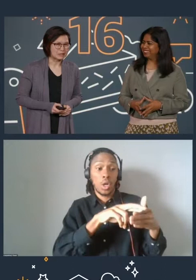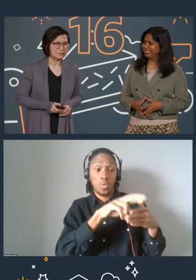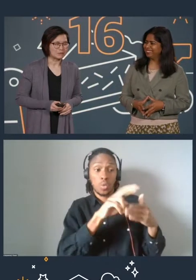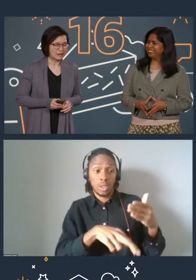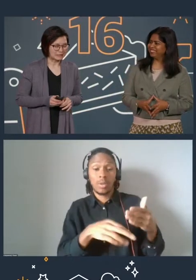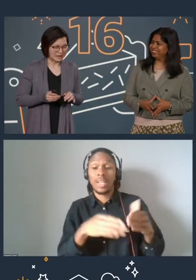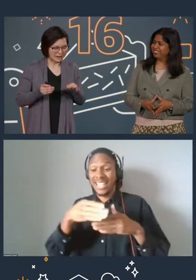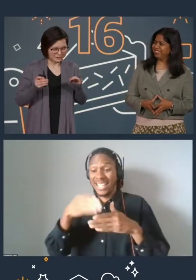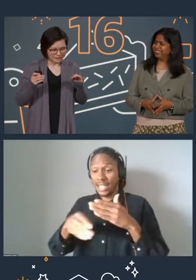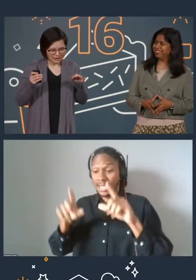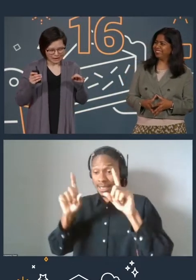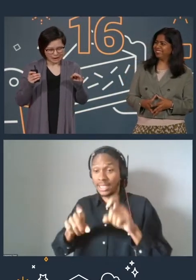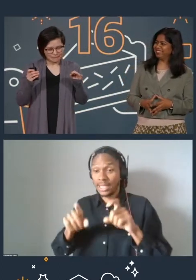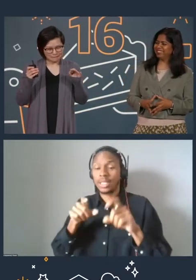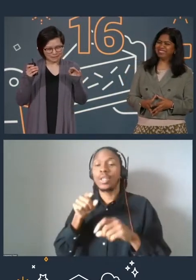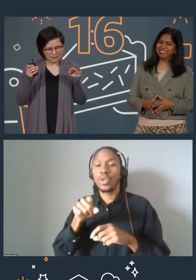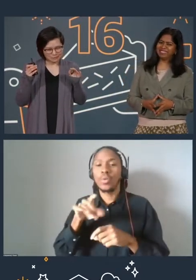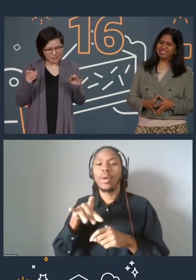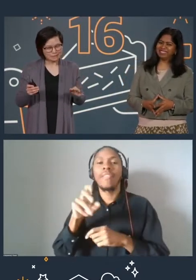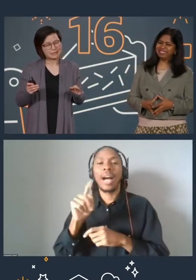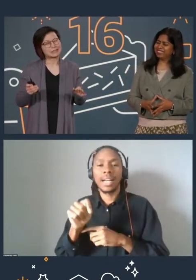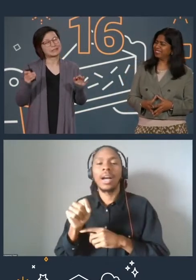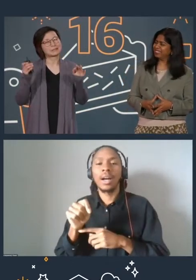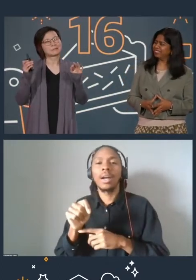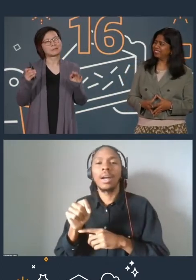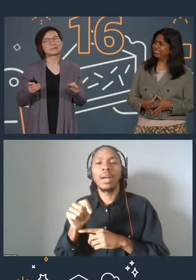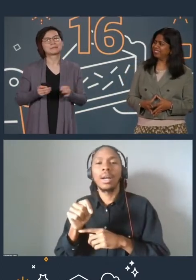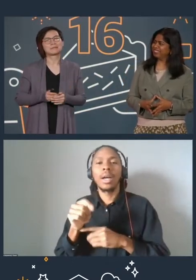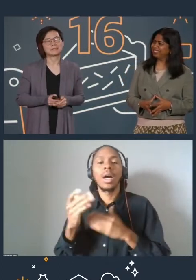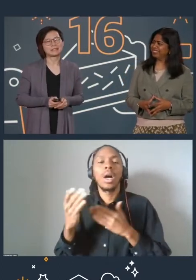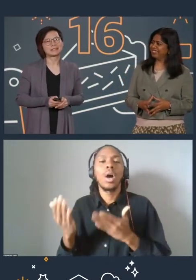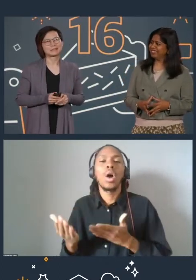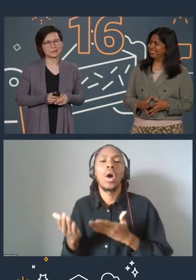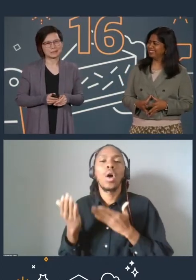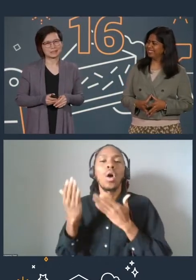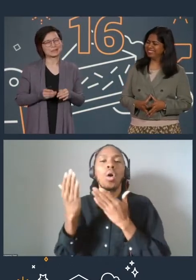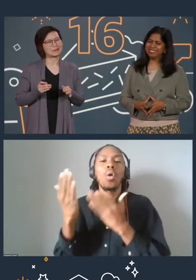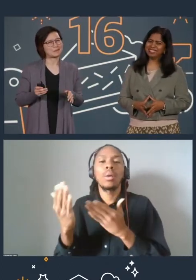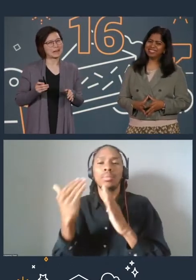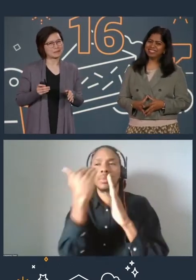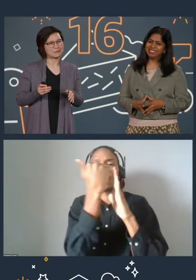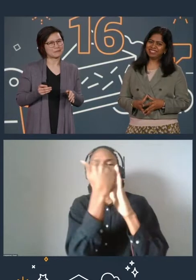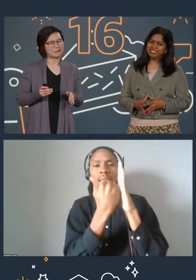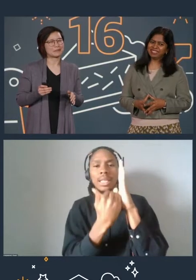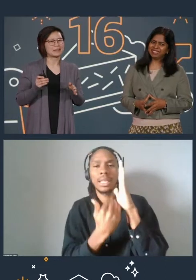you will find a recommended prescriptive list of courses to go back and review